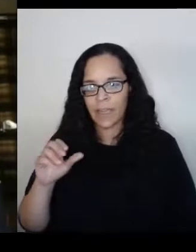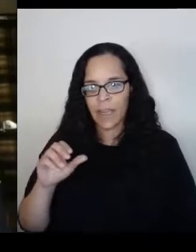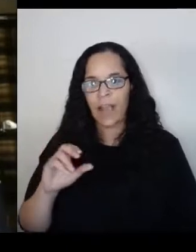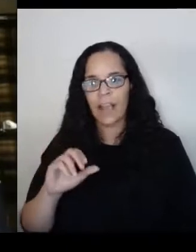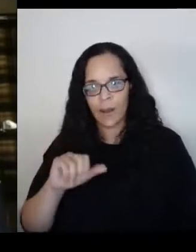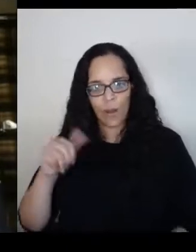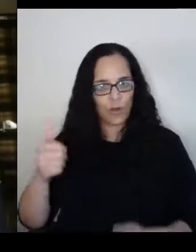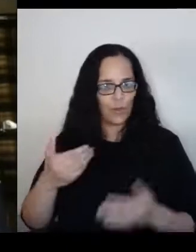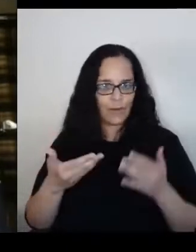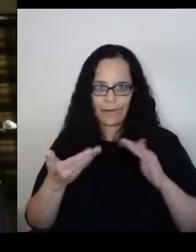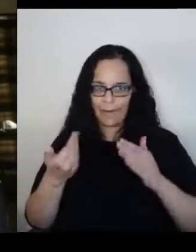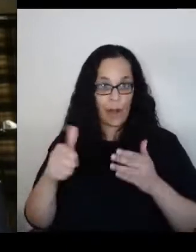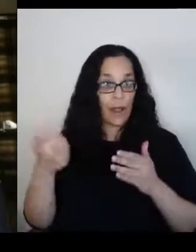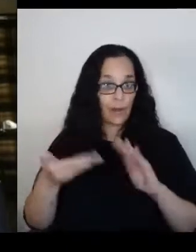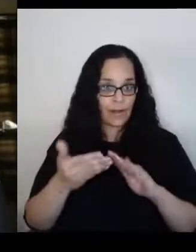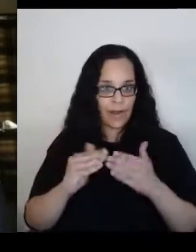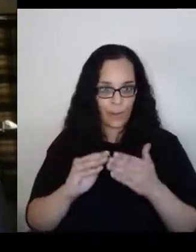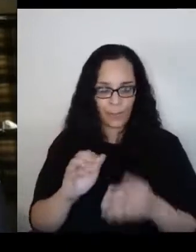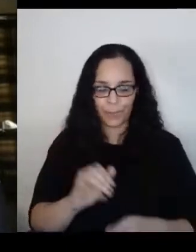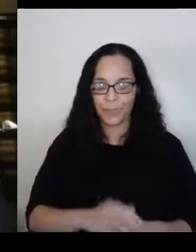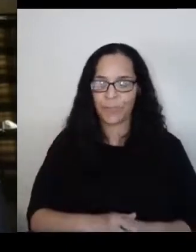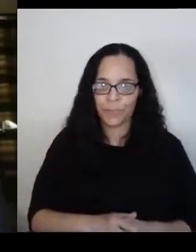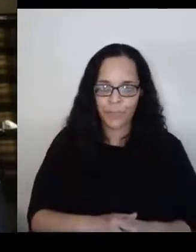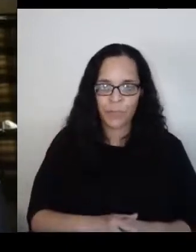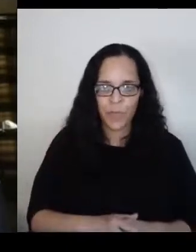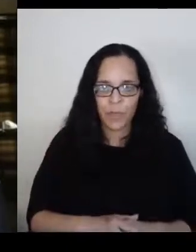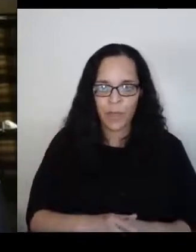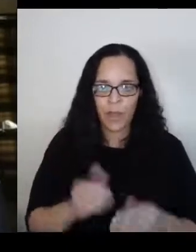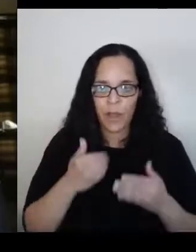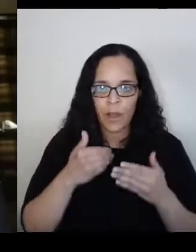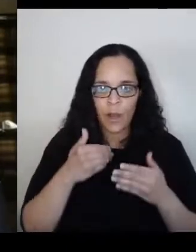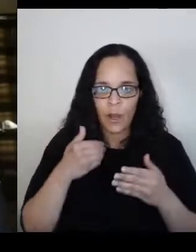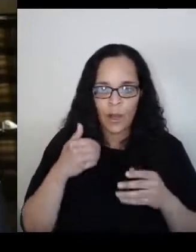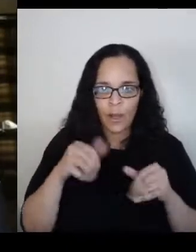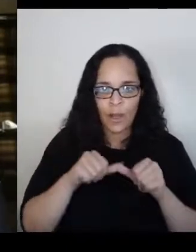So I was born in May 1940